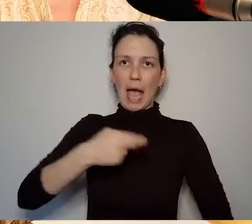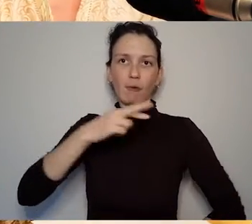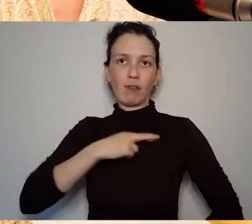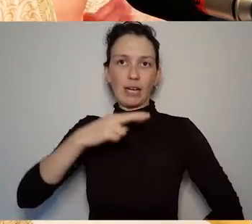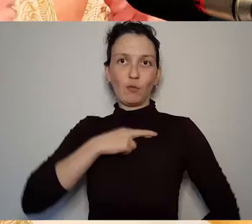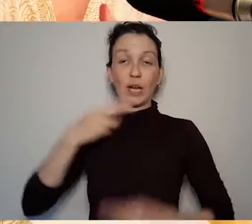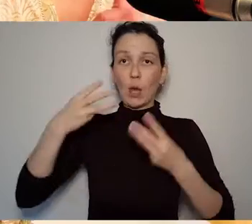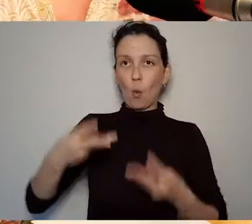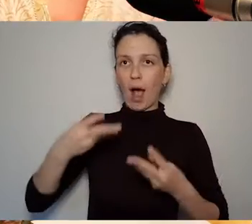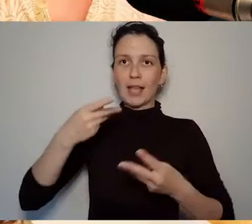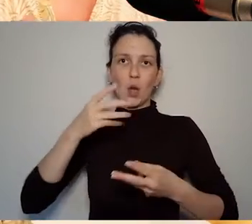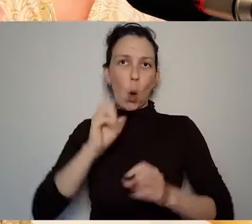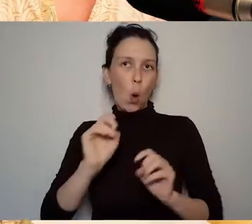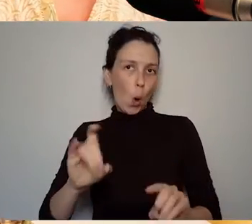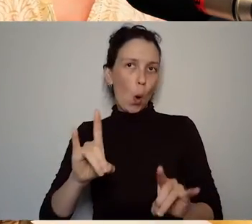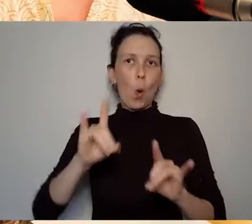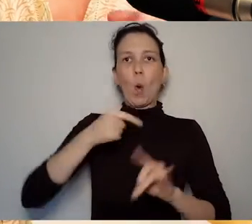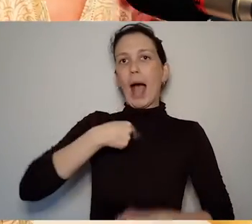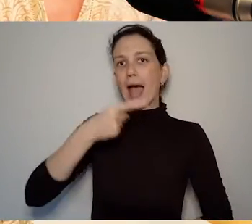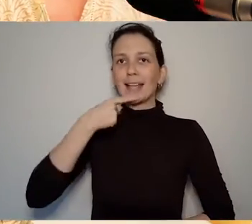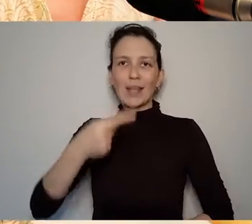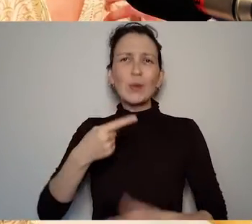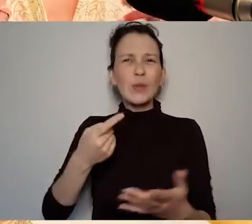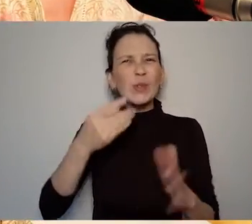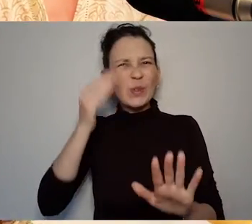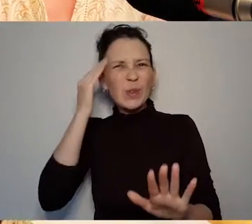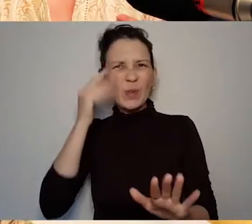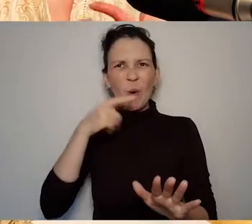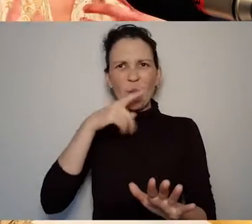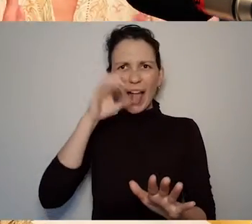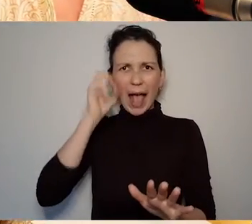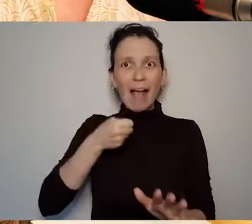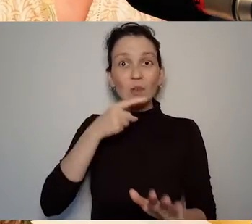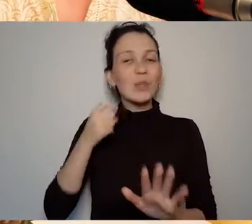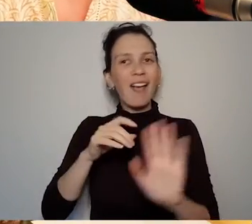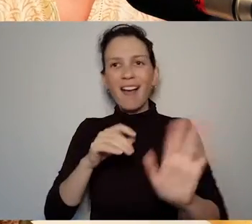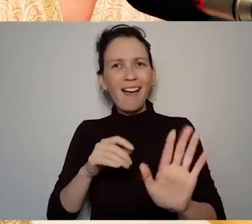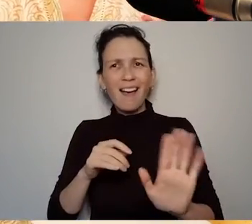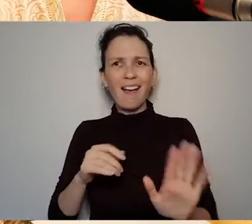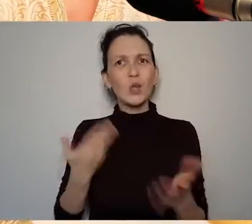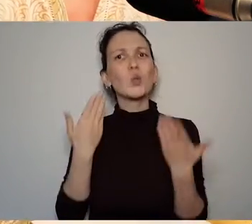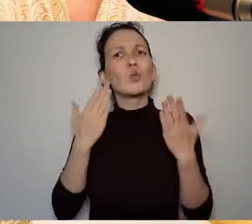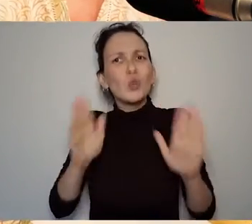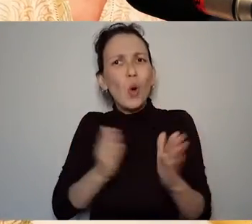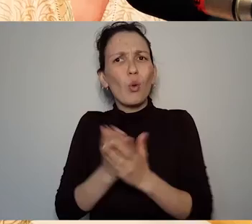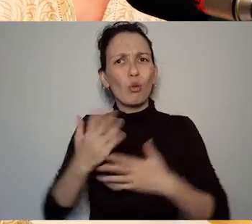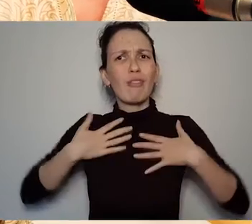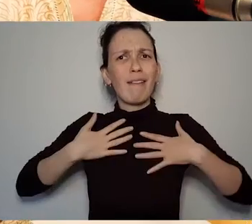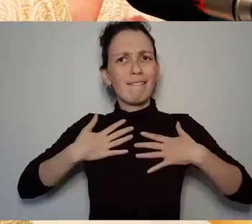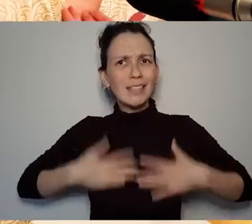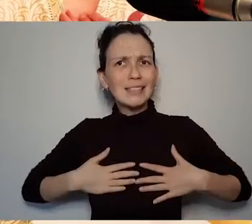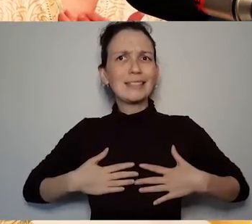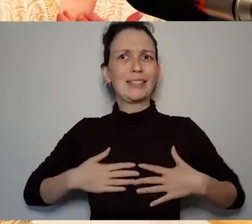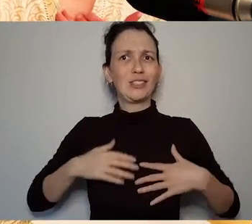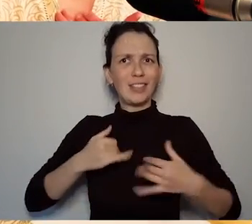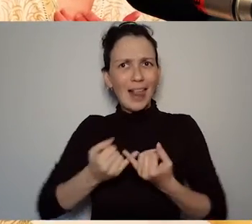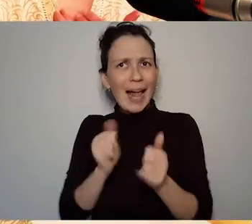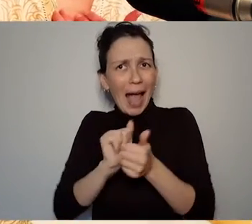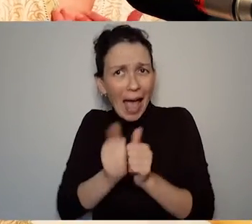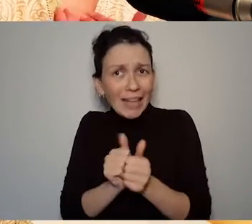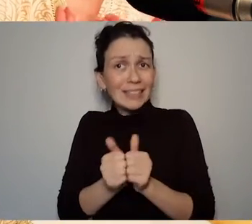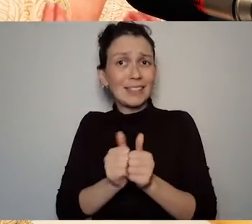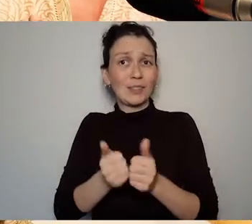act this out show us through your physicality what this song is. And for me this is such a